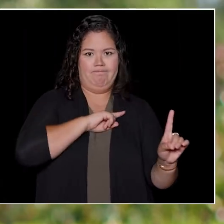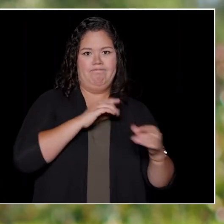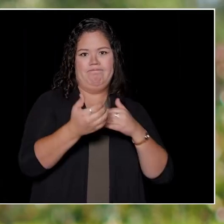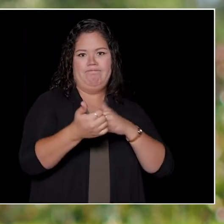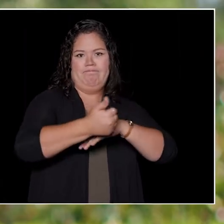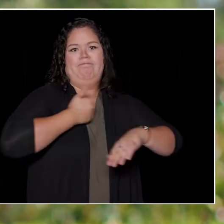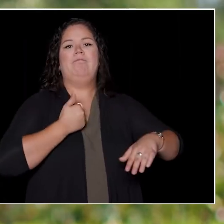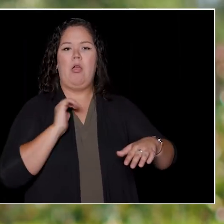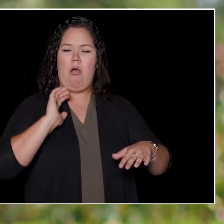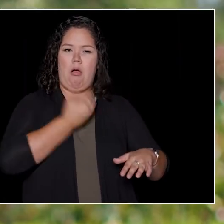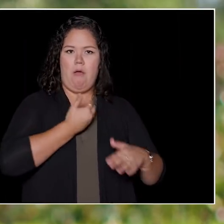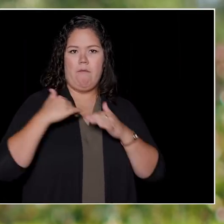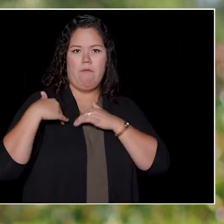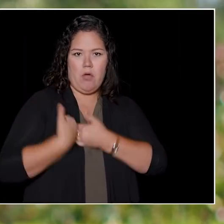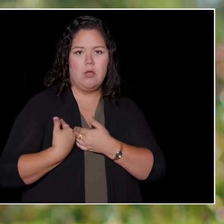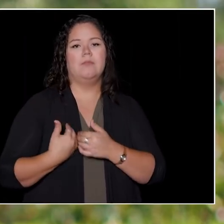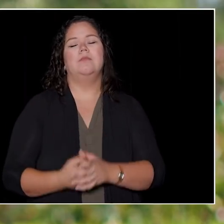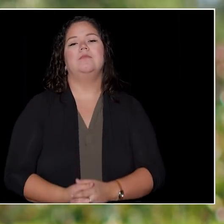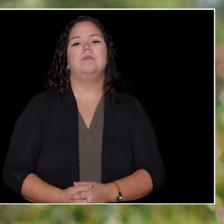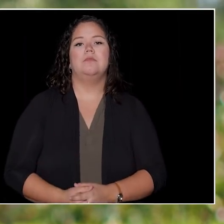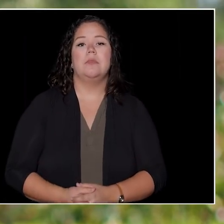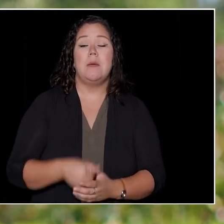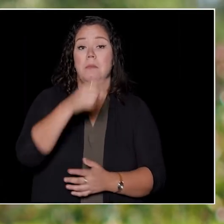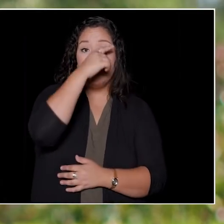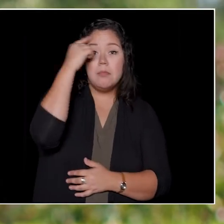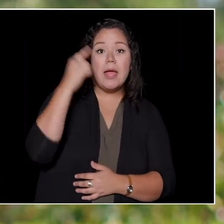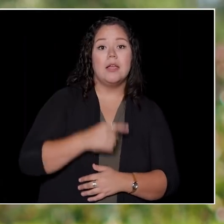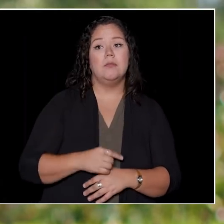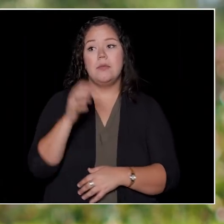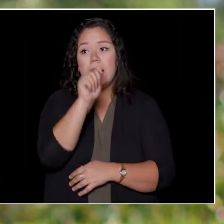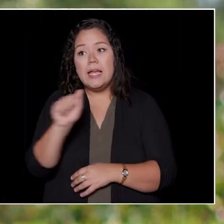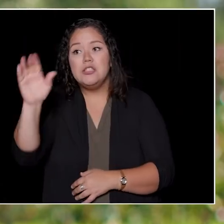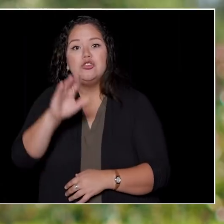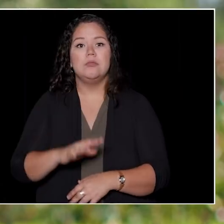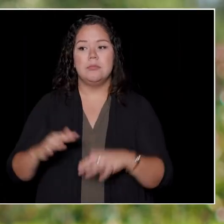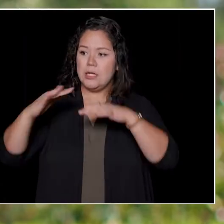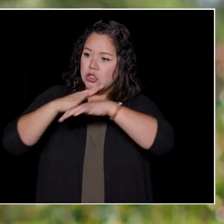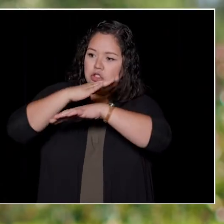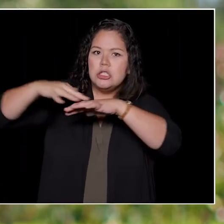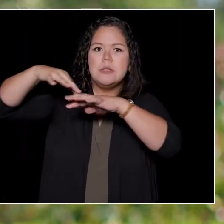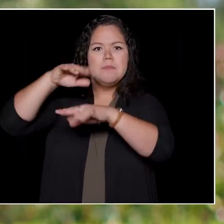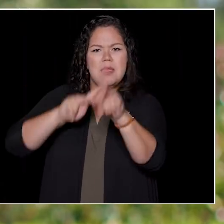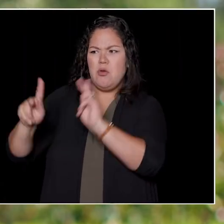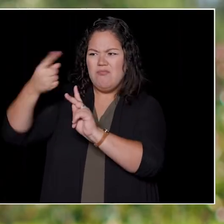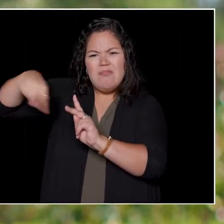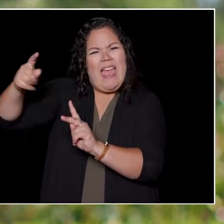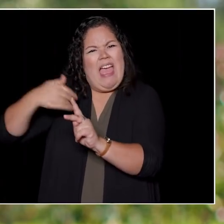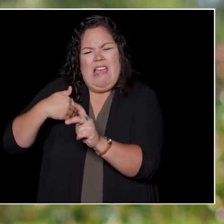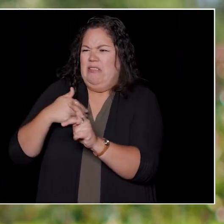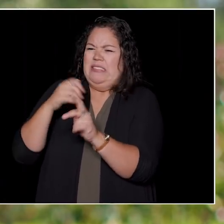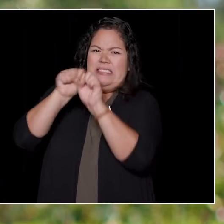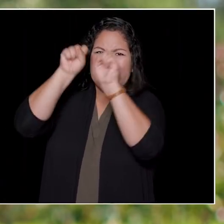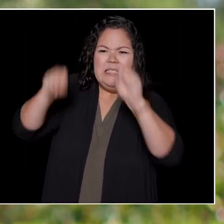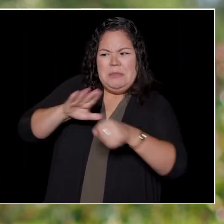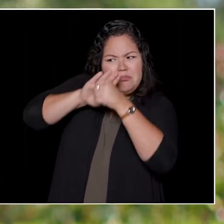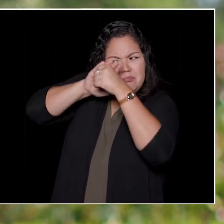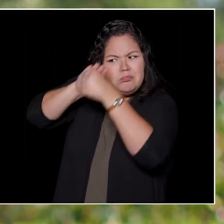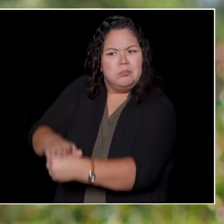Black, Asian and Indigenous people face systemic racism that hampers their own access